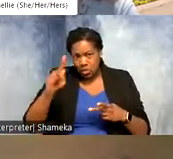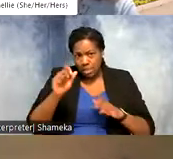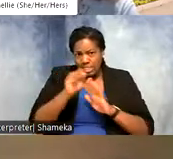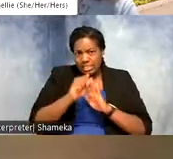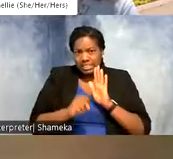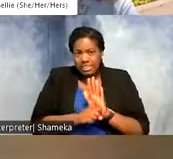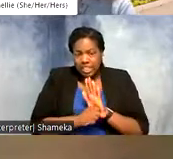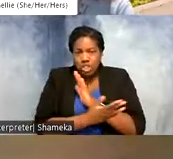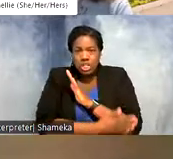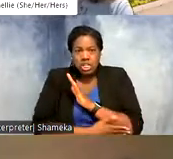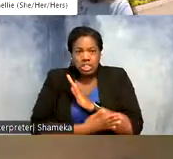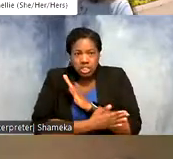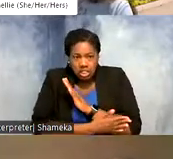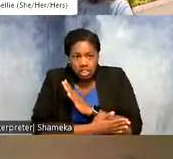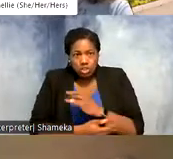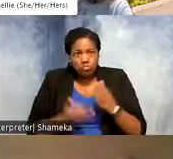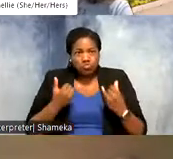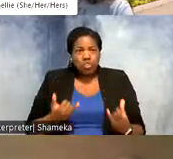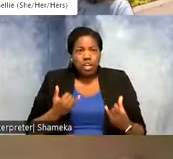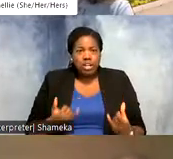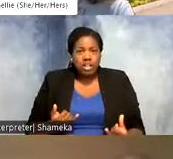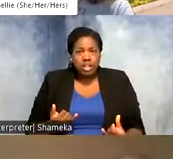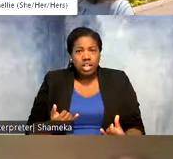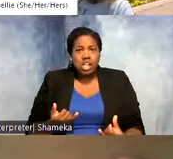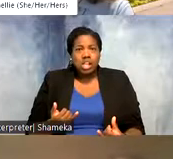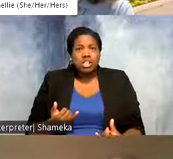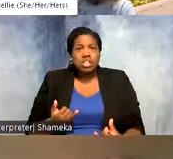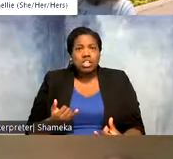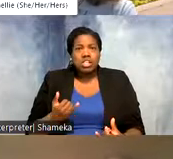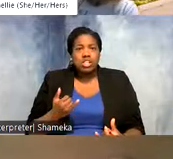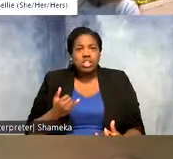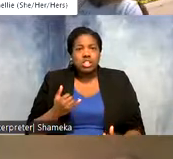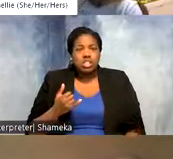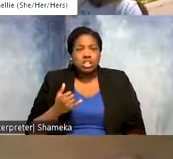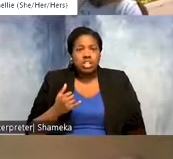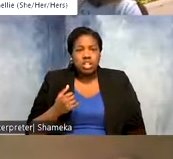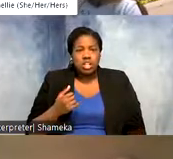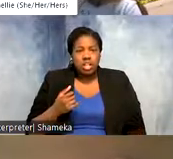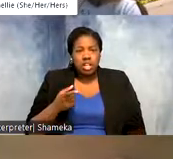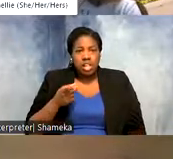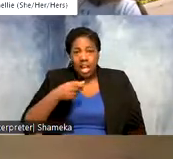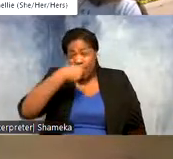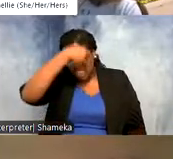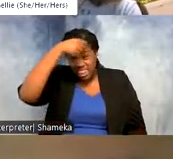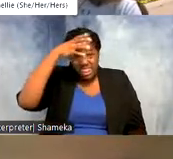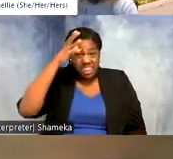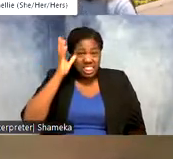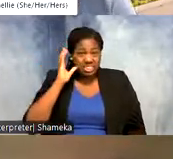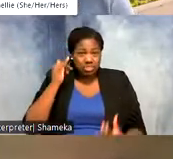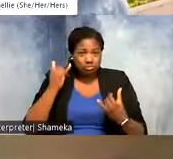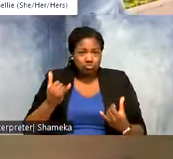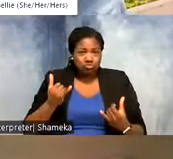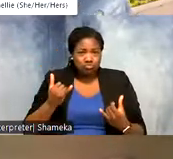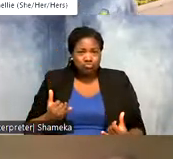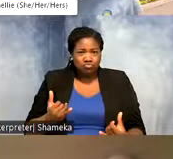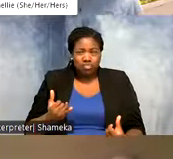countries. So right now we are looking all the way up in Alaska. So Allie, talk to us about what we're